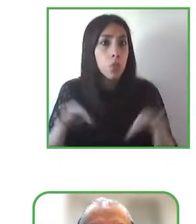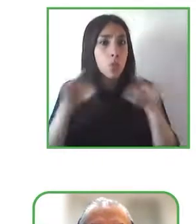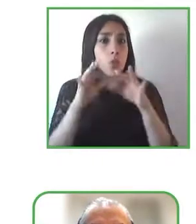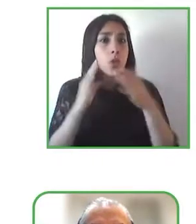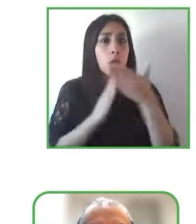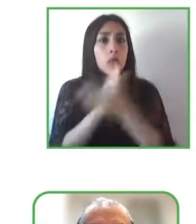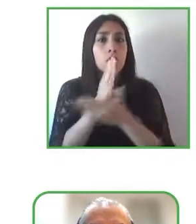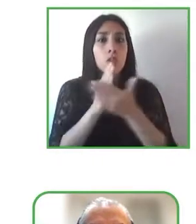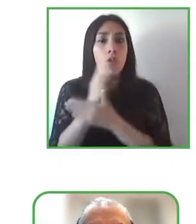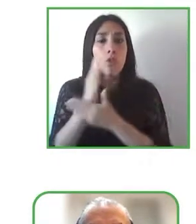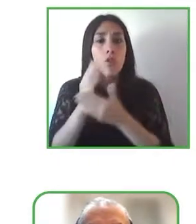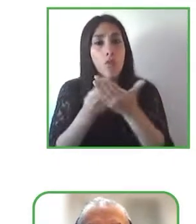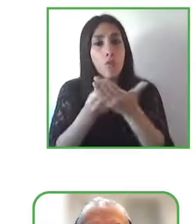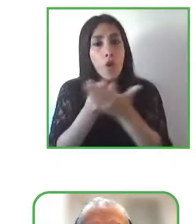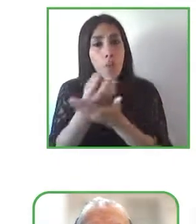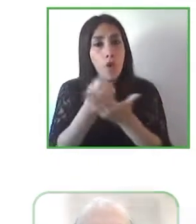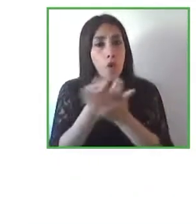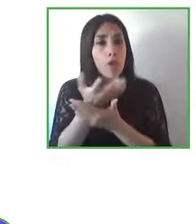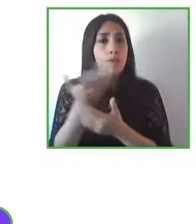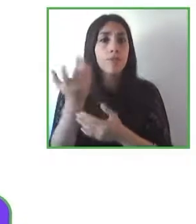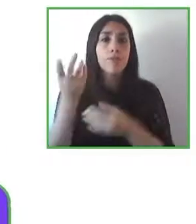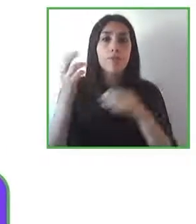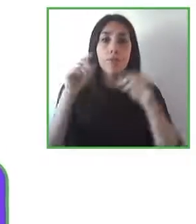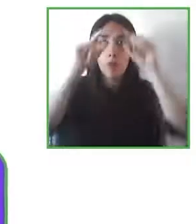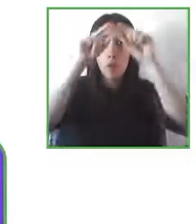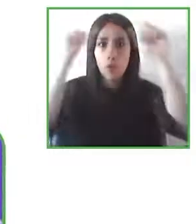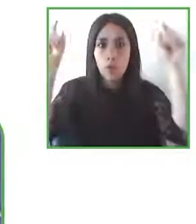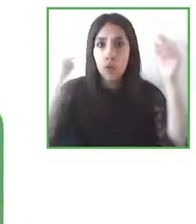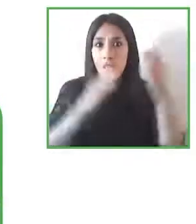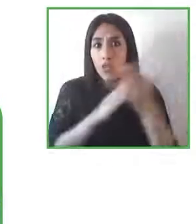and the web accessibility. We’re going to start with Alexandra.